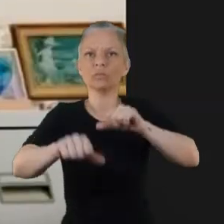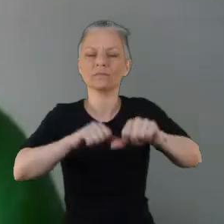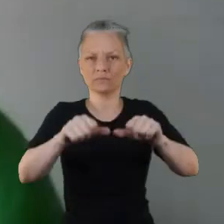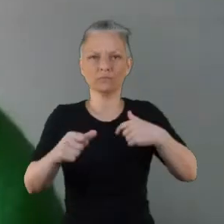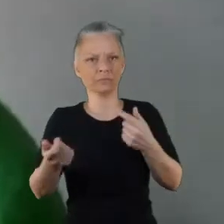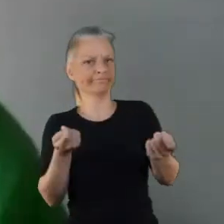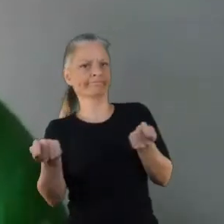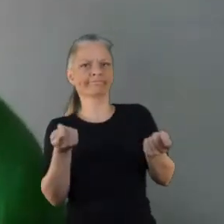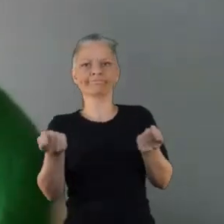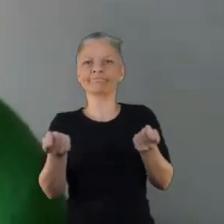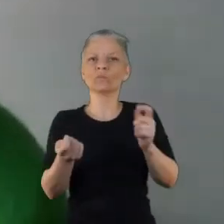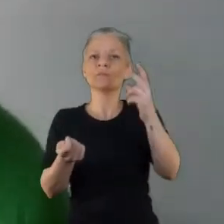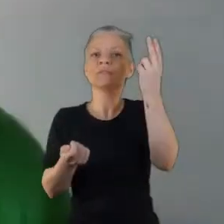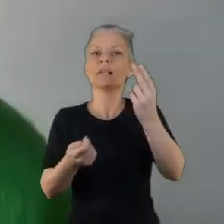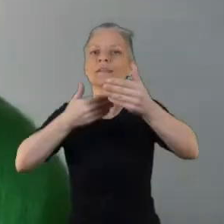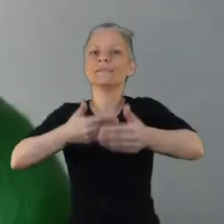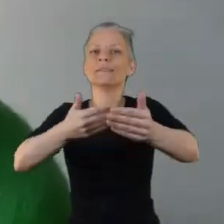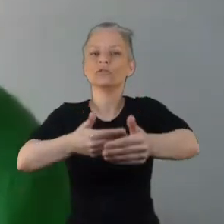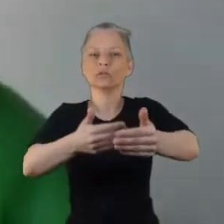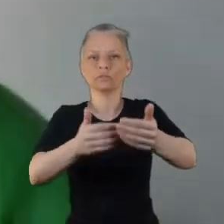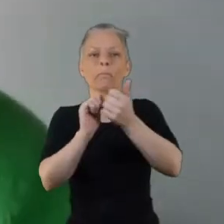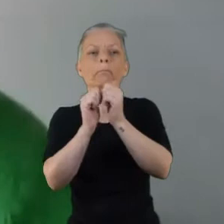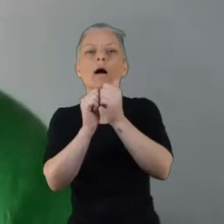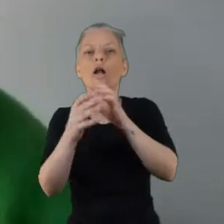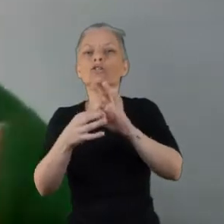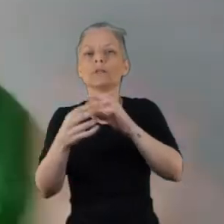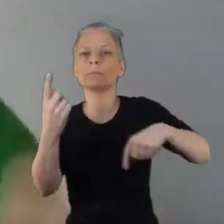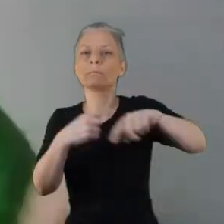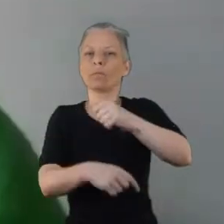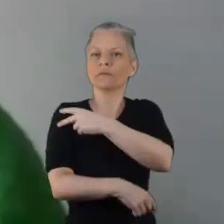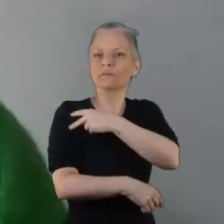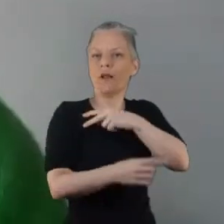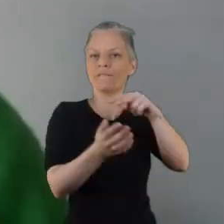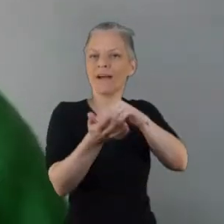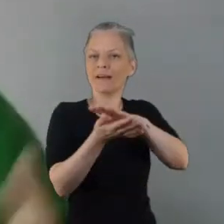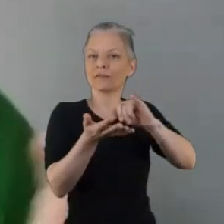ideas into practical plans for the service and finally at the end of the project just